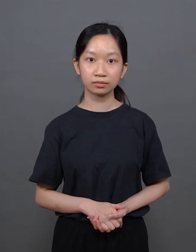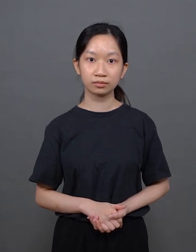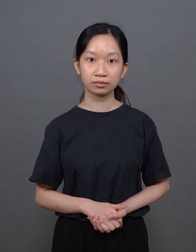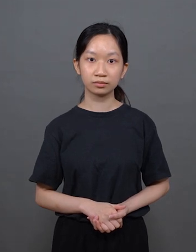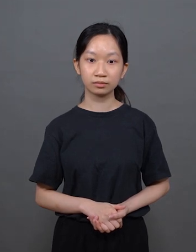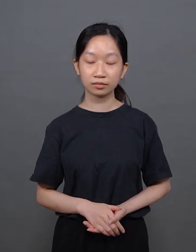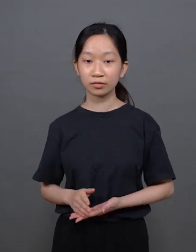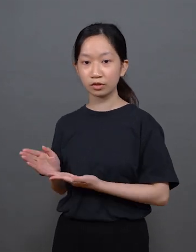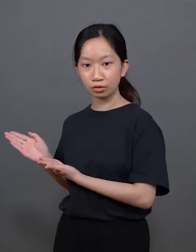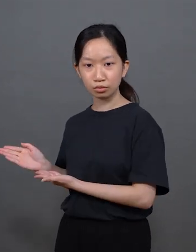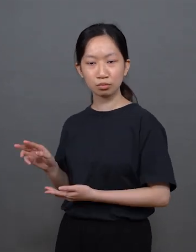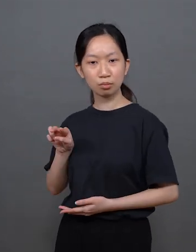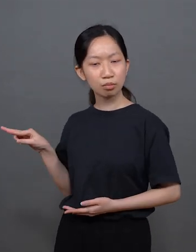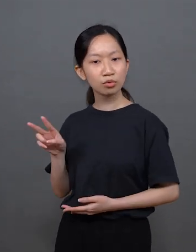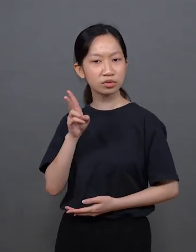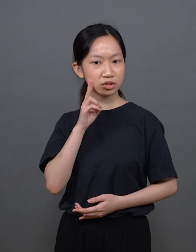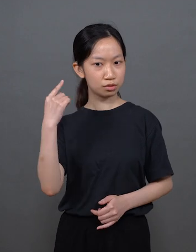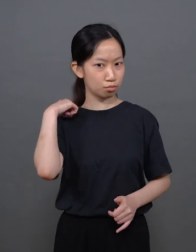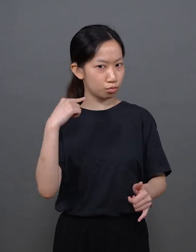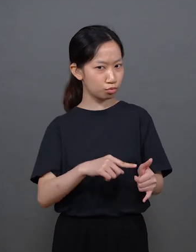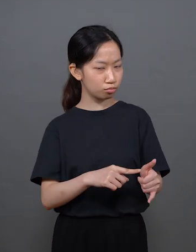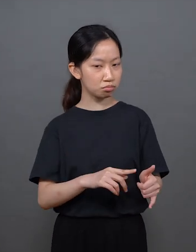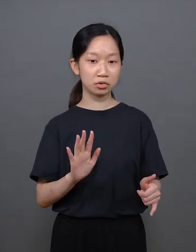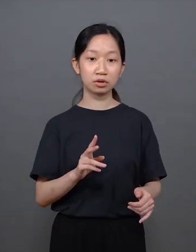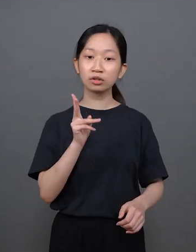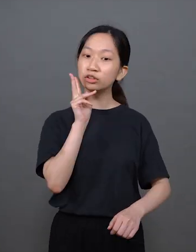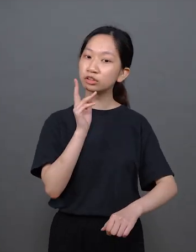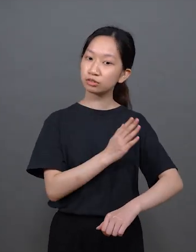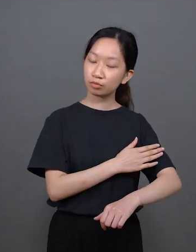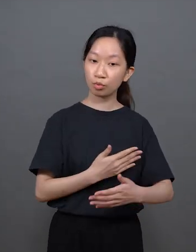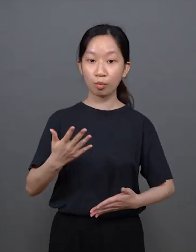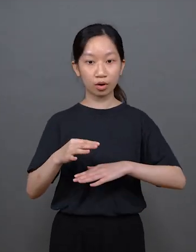It definitely doesn’t look like a back at first glance It looks more like an arm or a piece of flesh